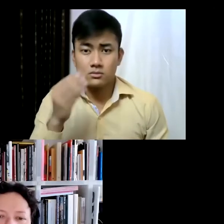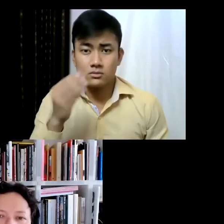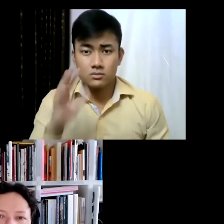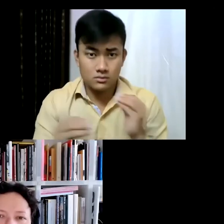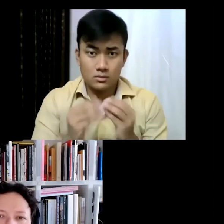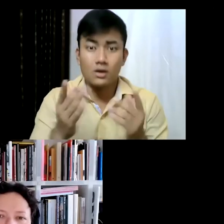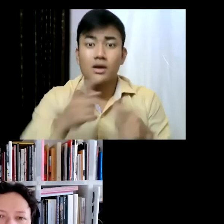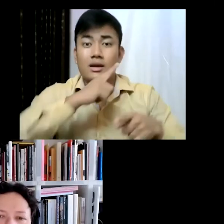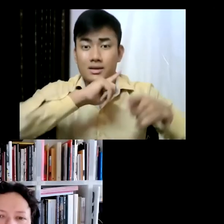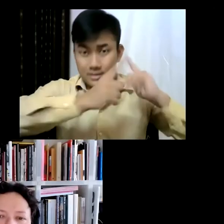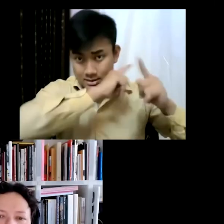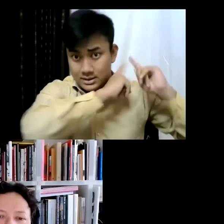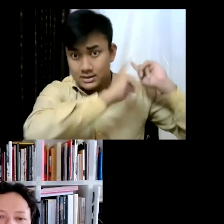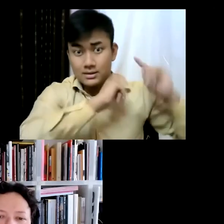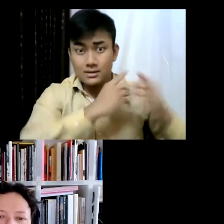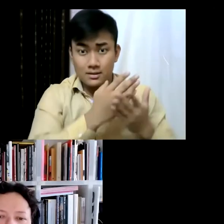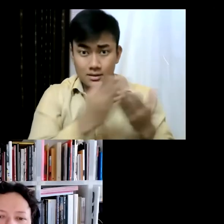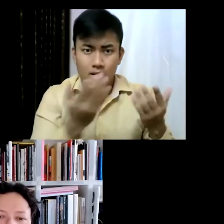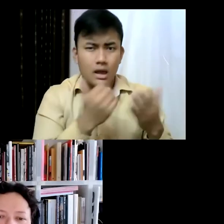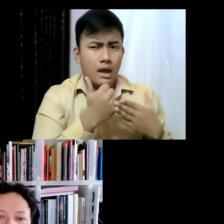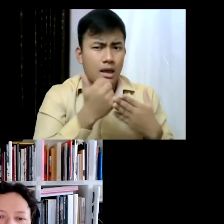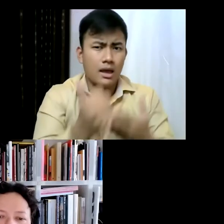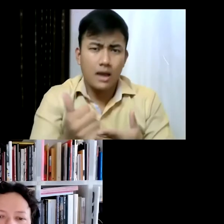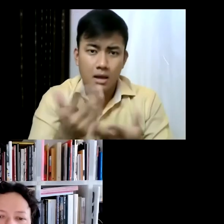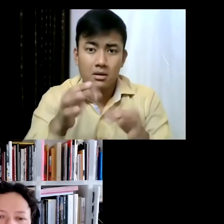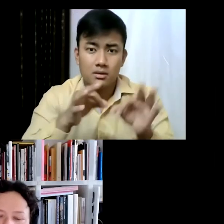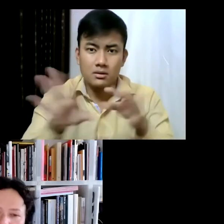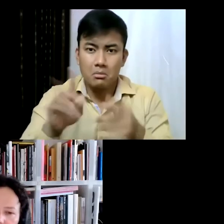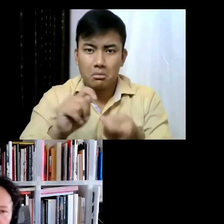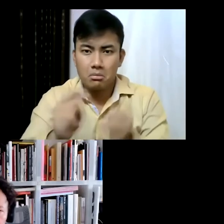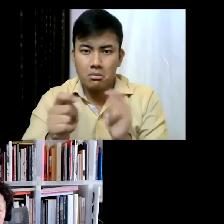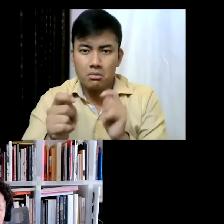these neighborhoods, and how they helped to shape movements and identities in this district?